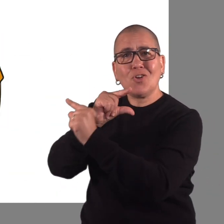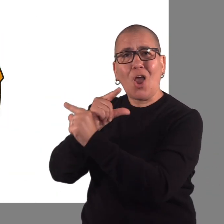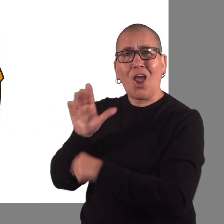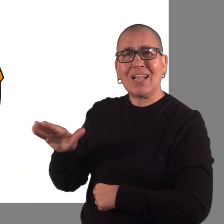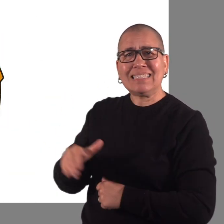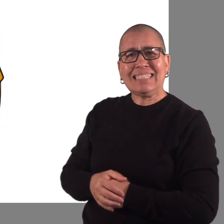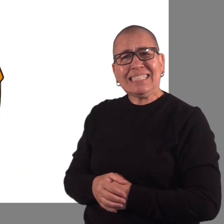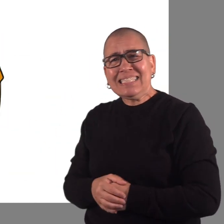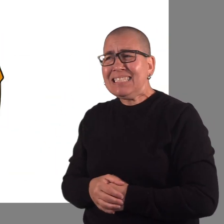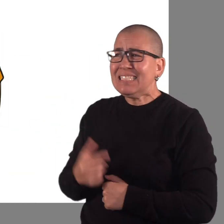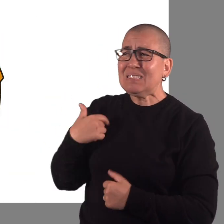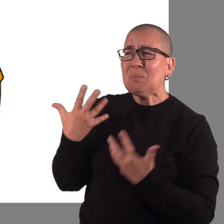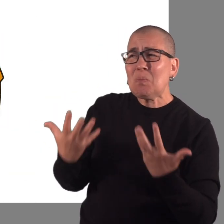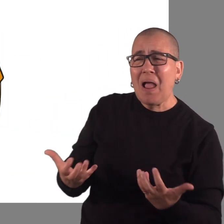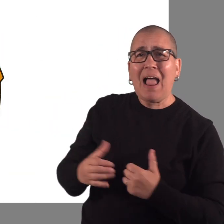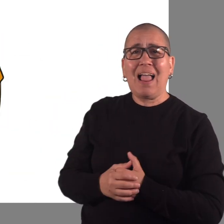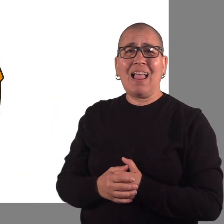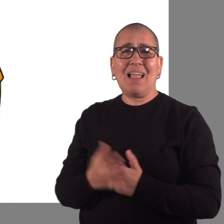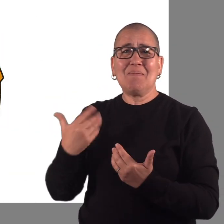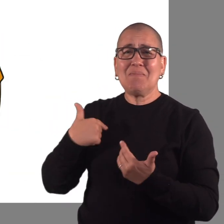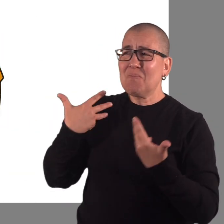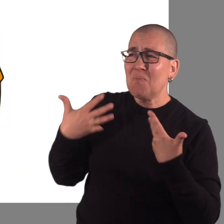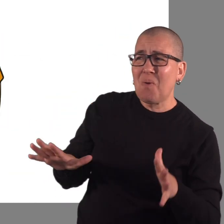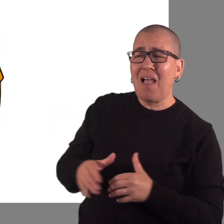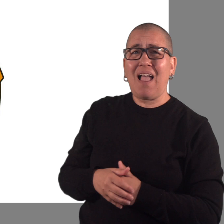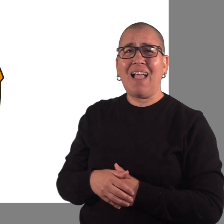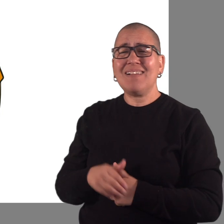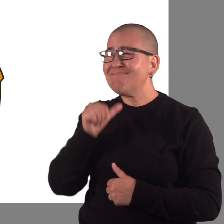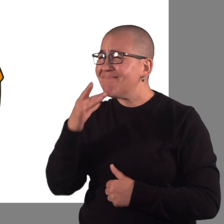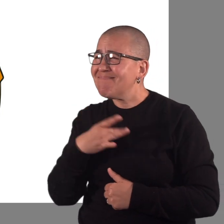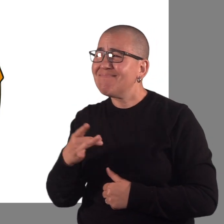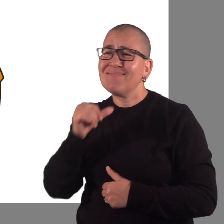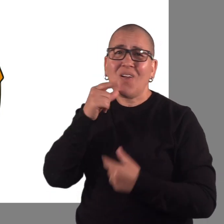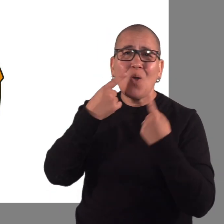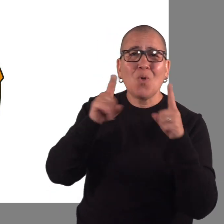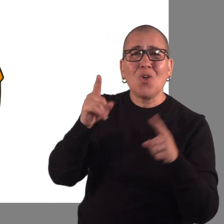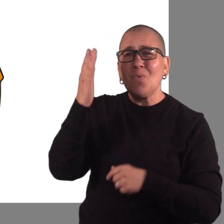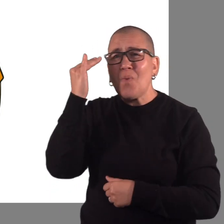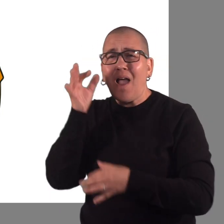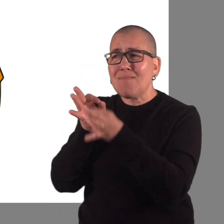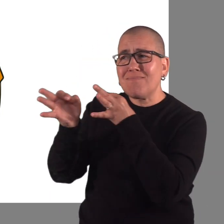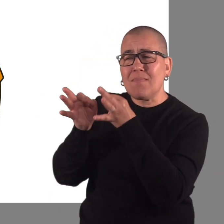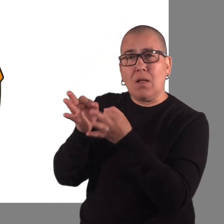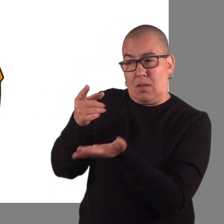and explain what you want and why.